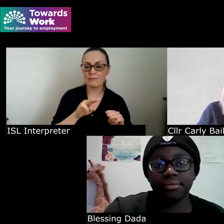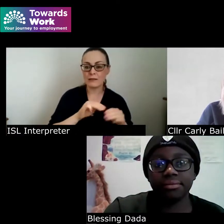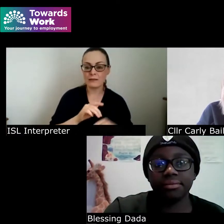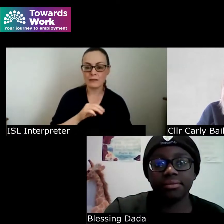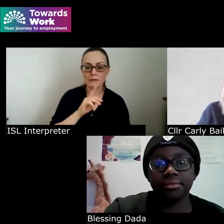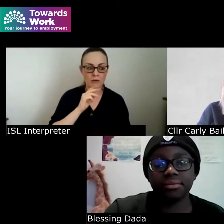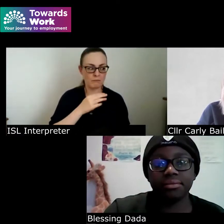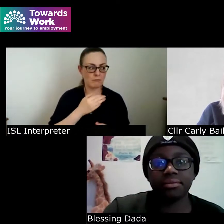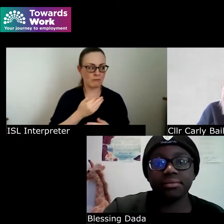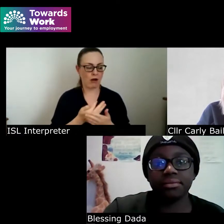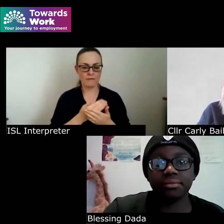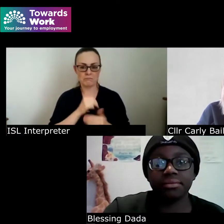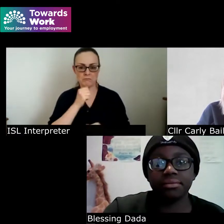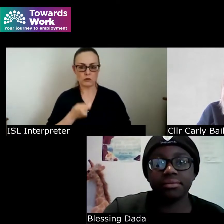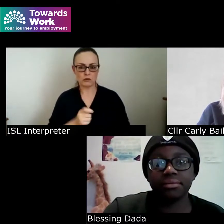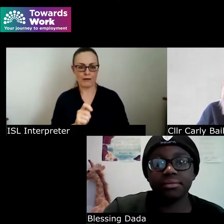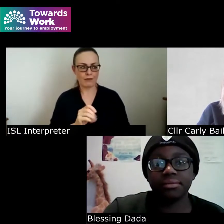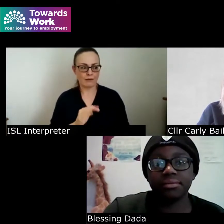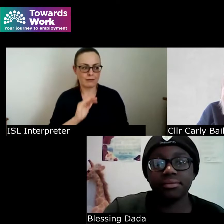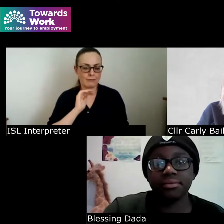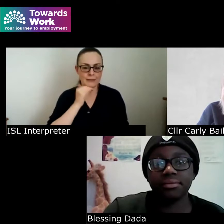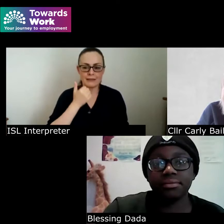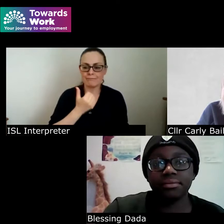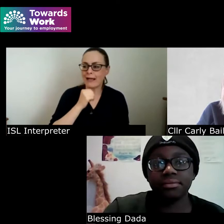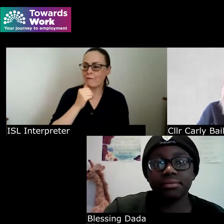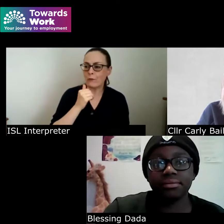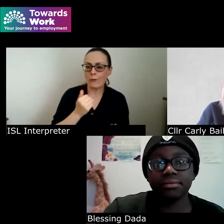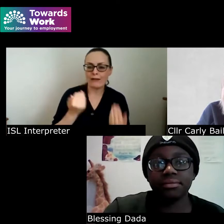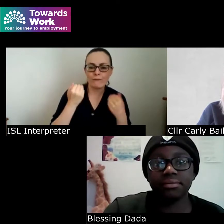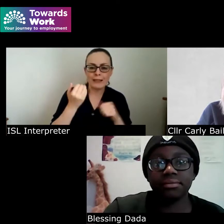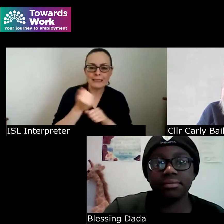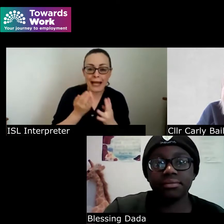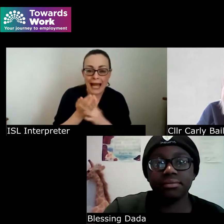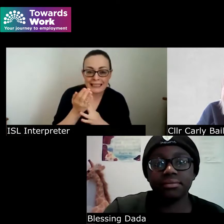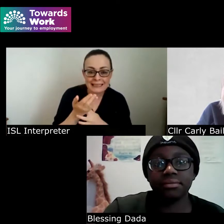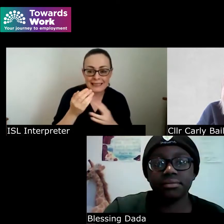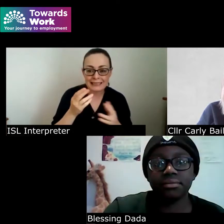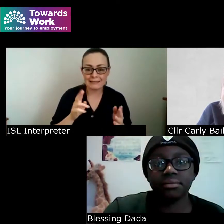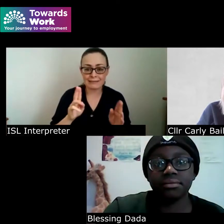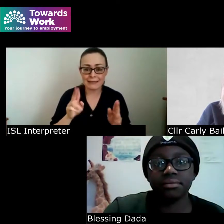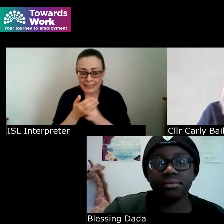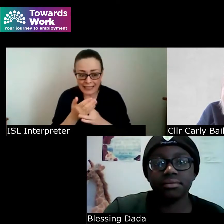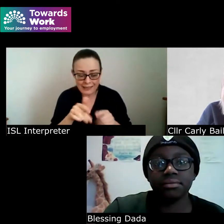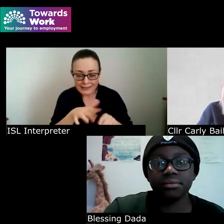of the lack of information on accessibility and we're using technology to fill that gap